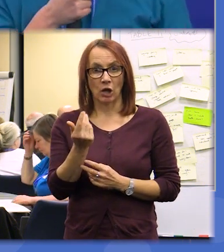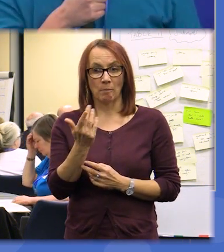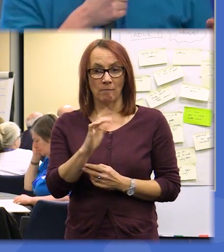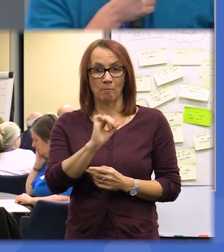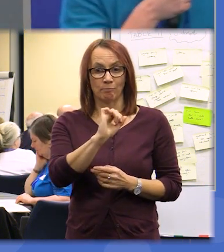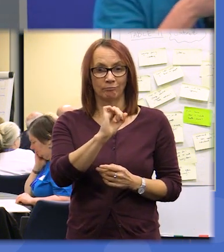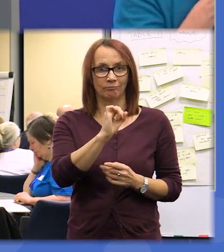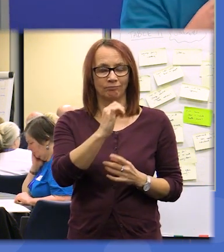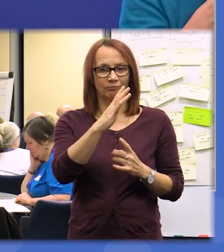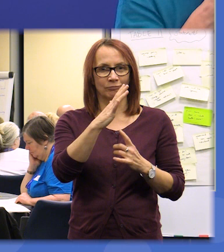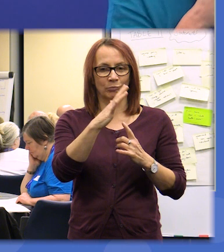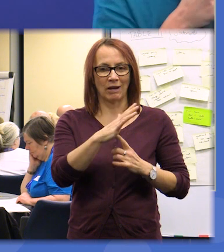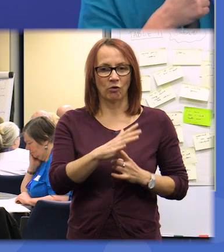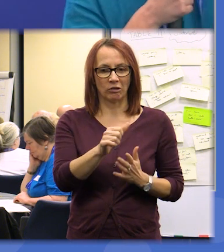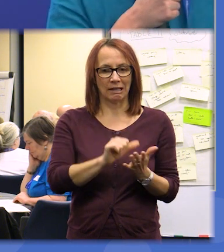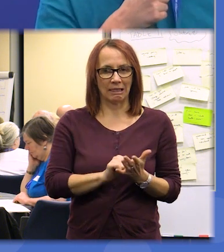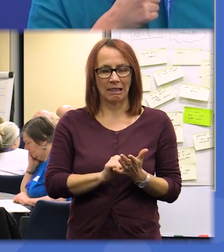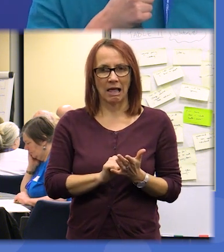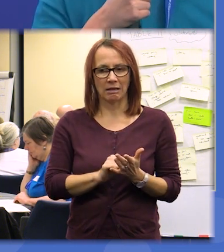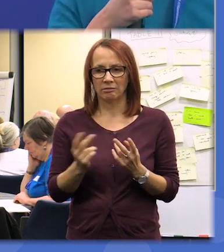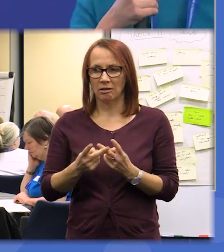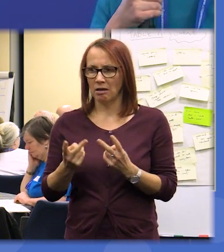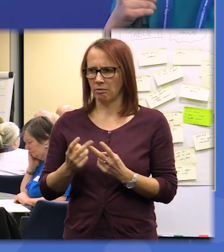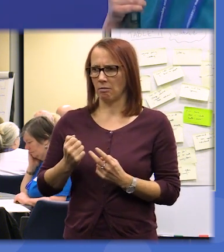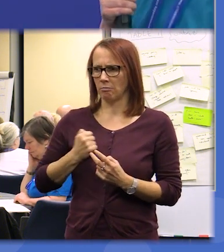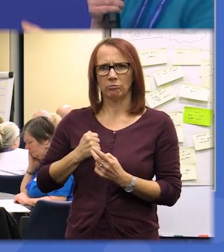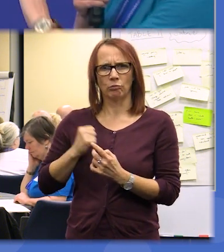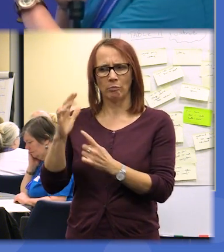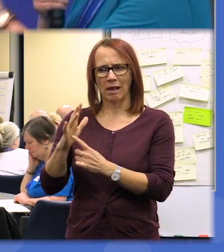there may be others that weren't in your high priority list but were thought to